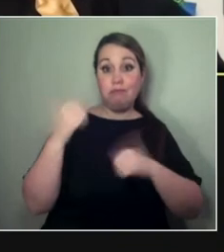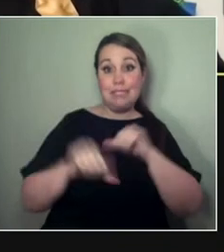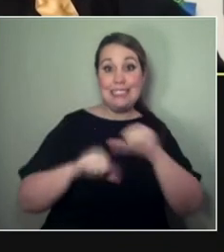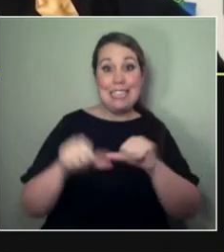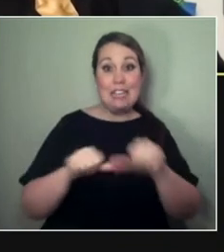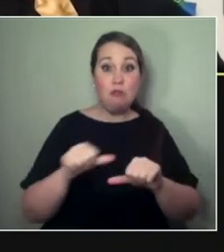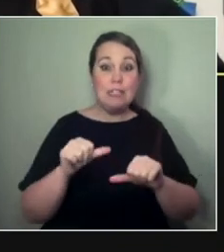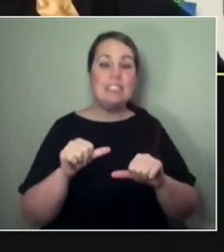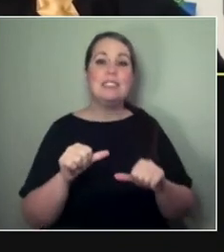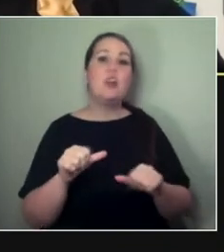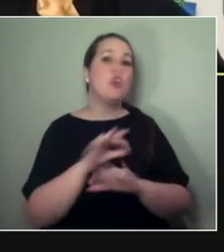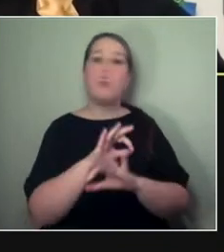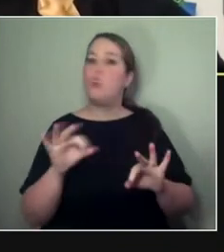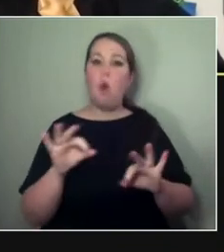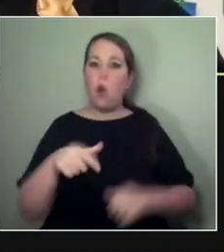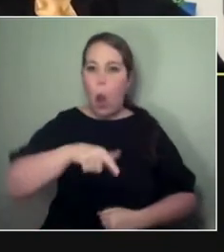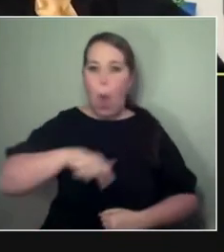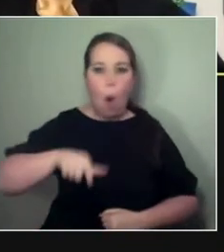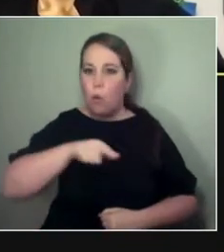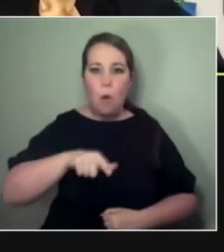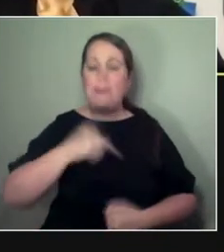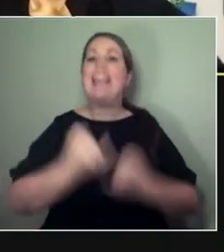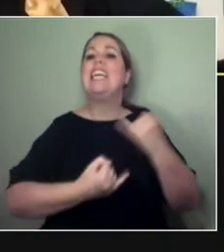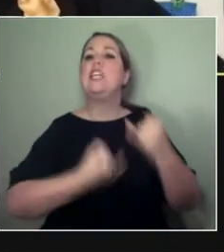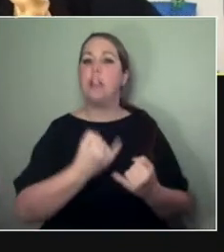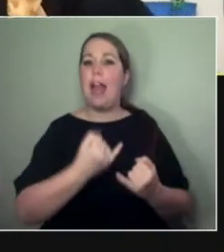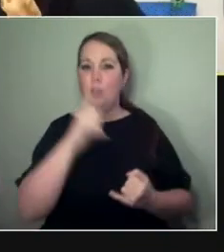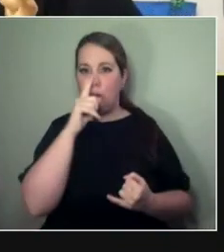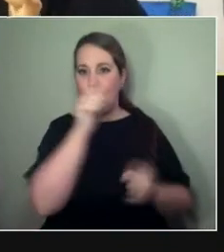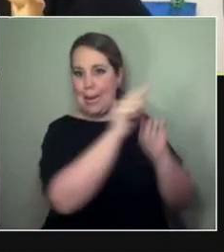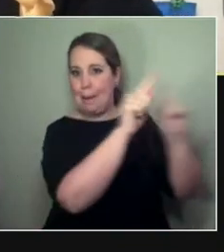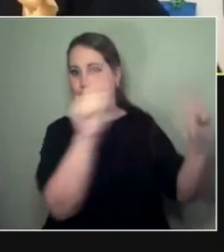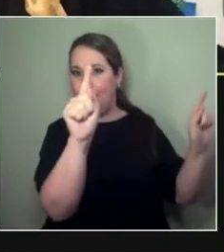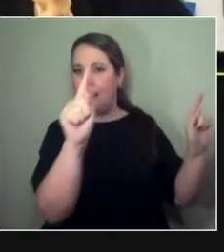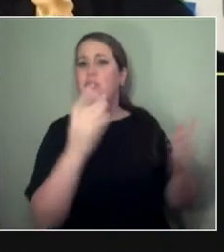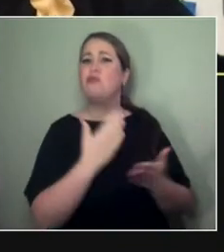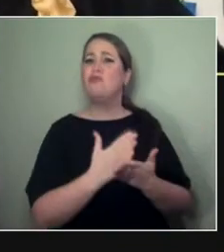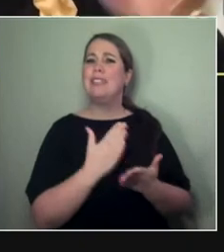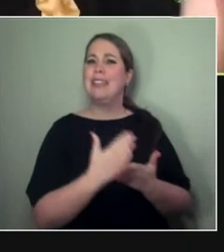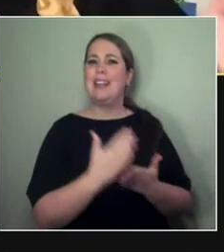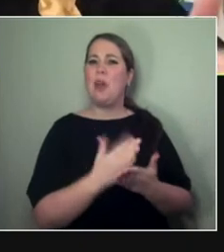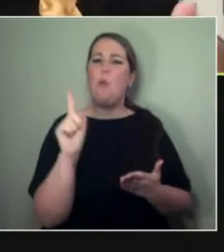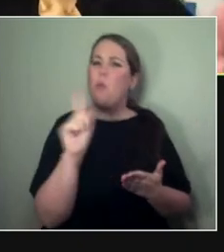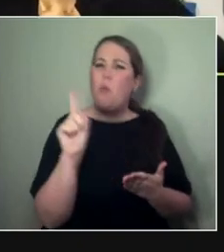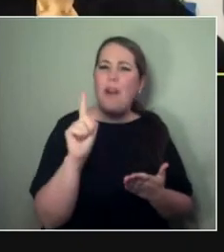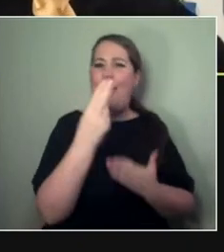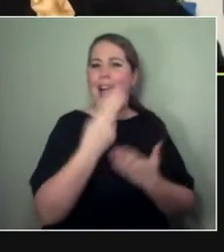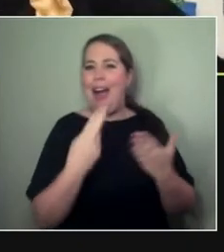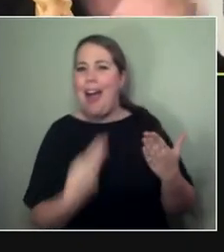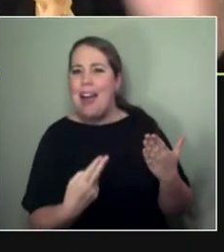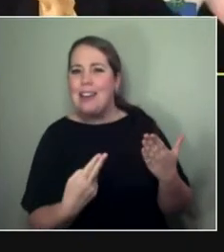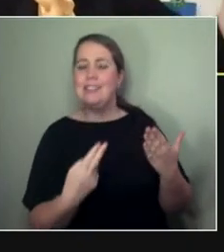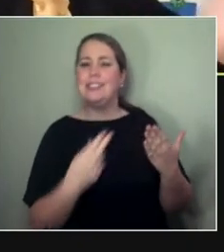and understand what other communities and artists are doing, similar to what you were doing. It was kind of like, 'How do we reconnect again?